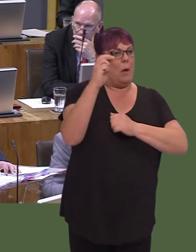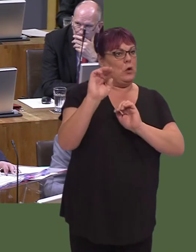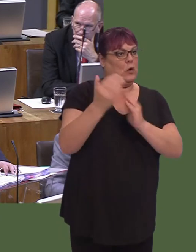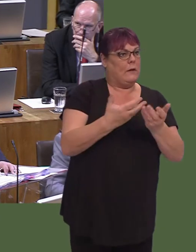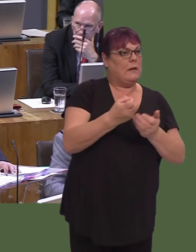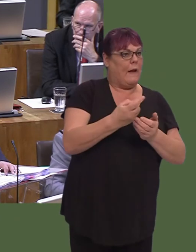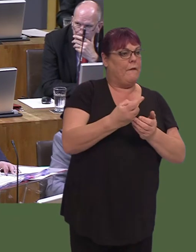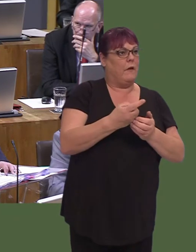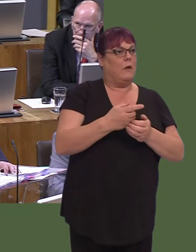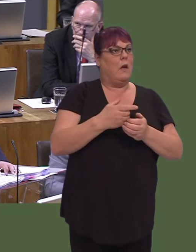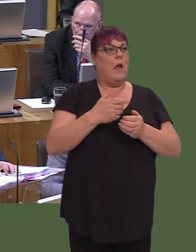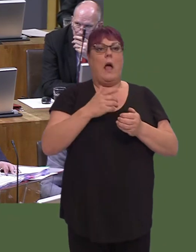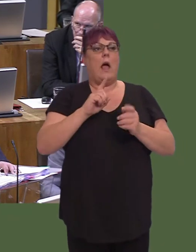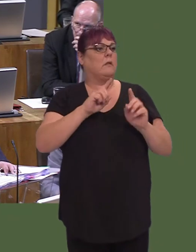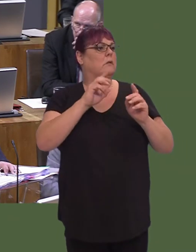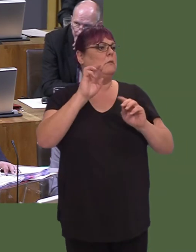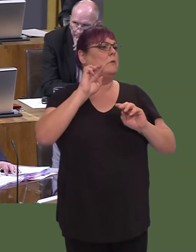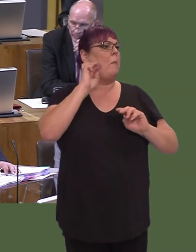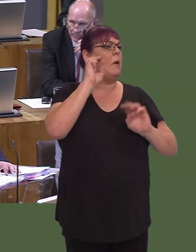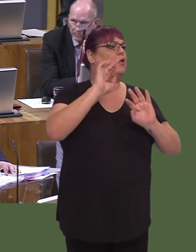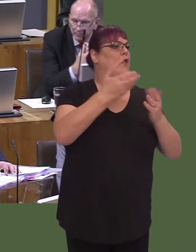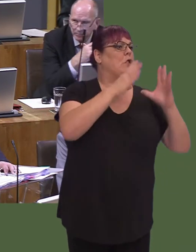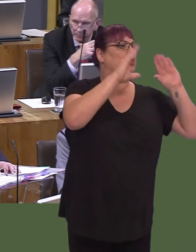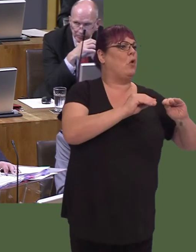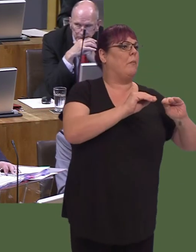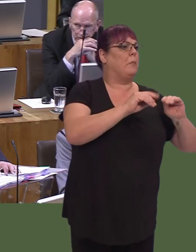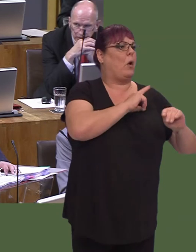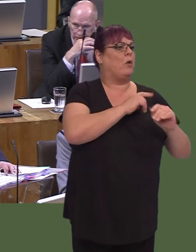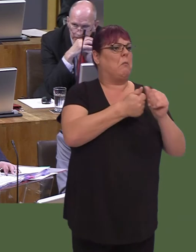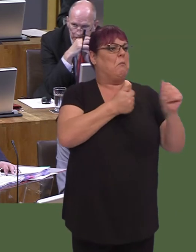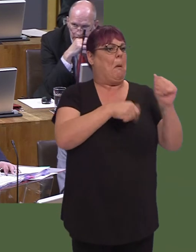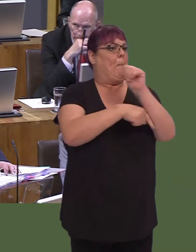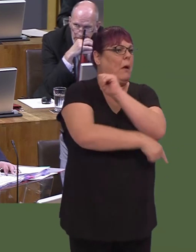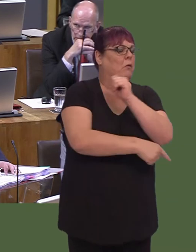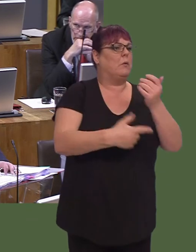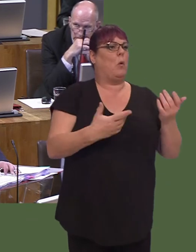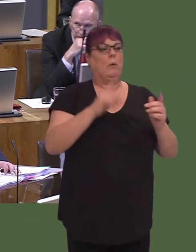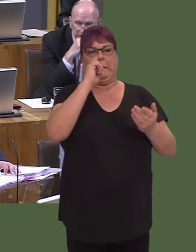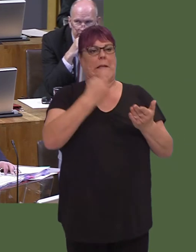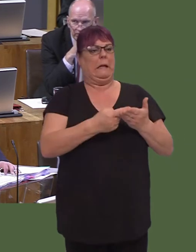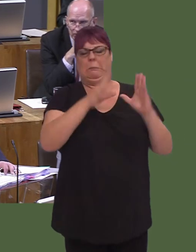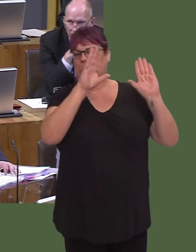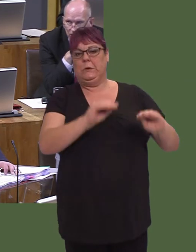where services suddenly stop because an operator has gone bankrupt or decided not to run the service any more.